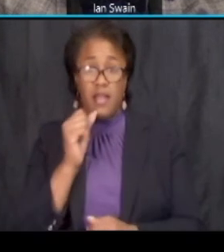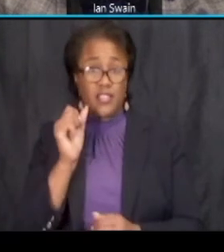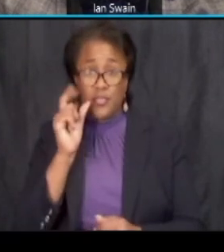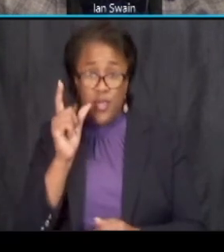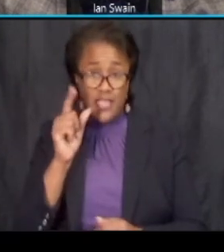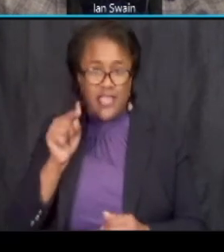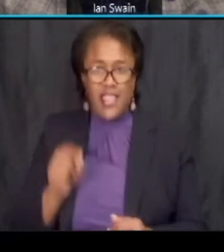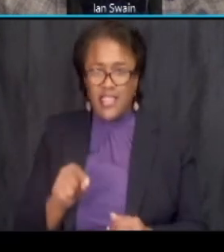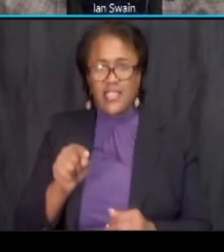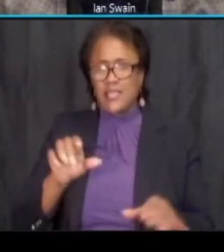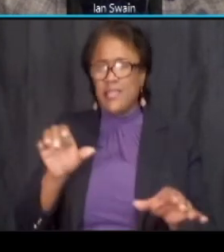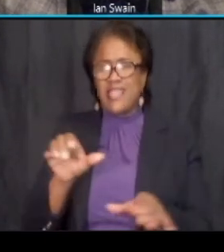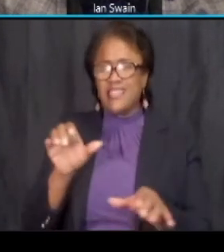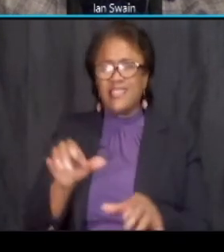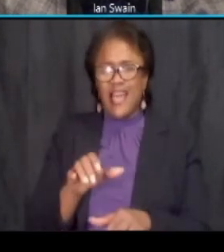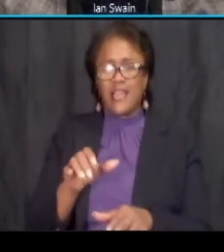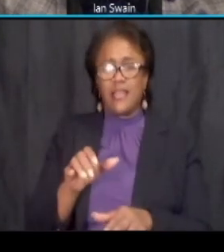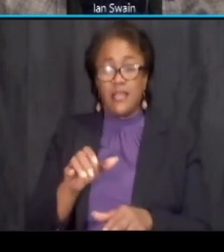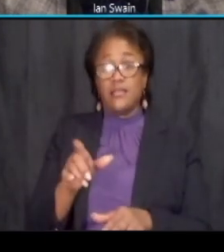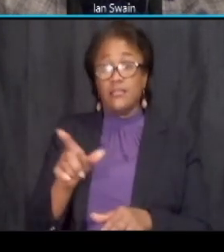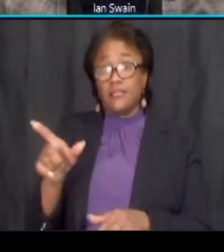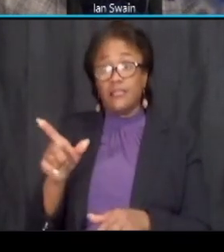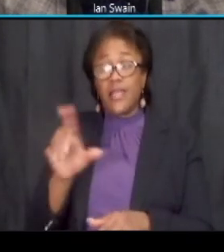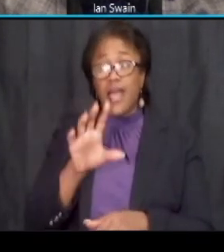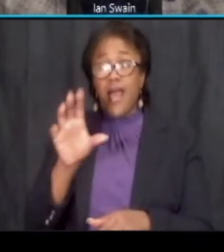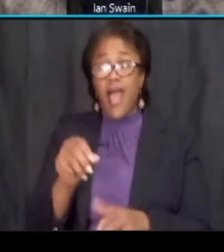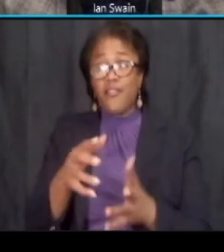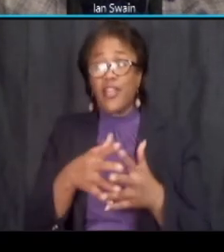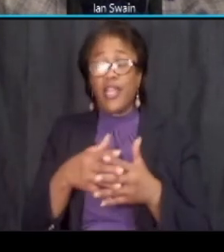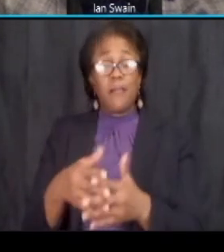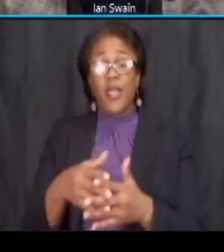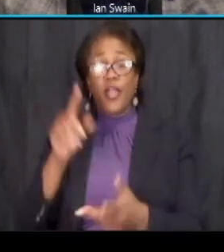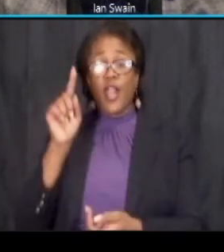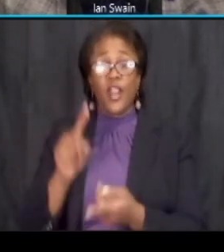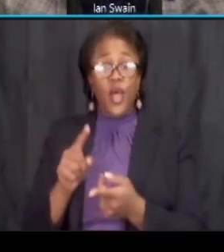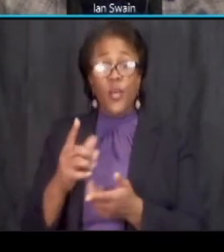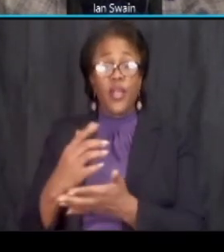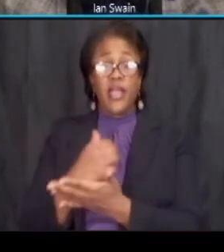is being done in a predominantly african american lower income and seniors that